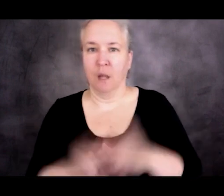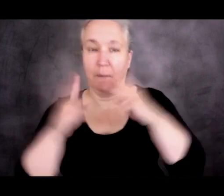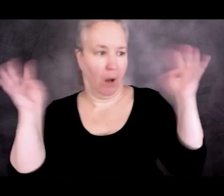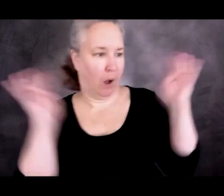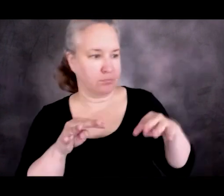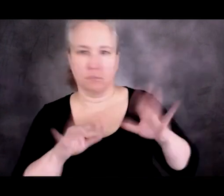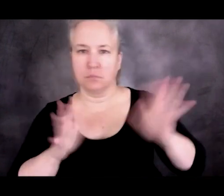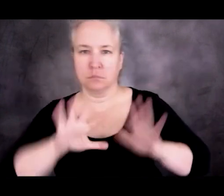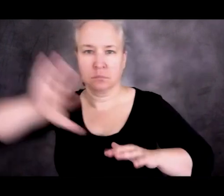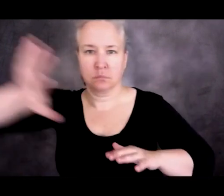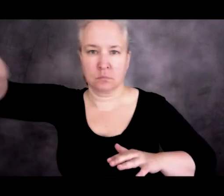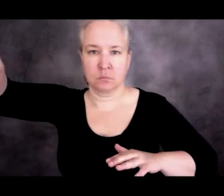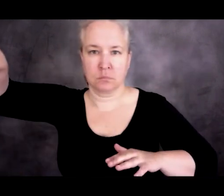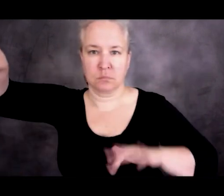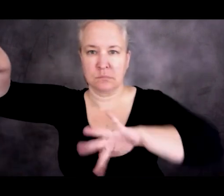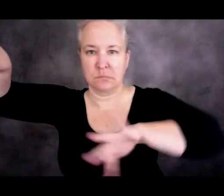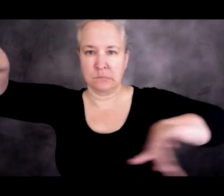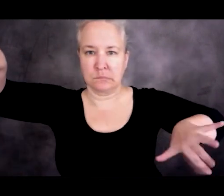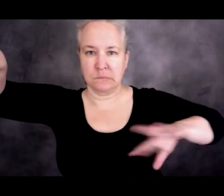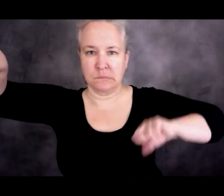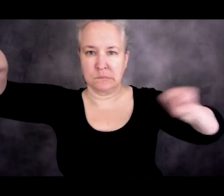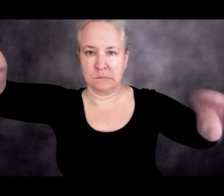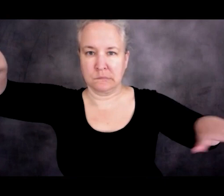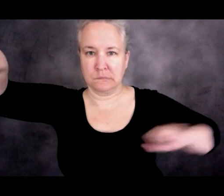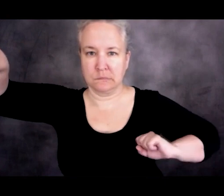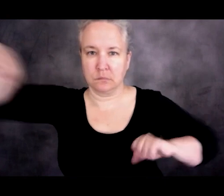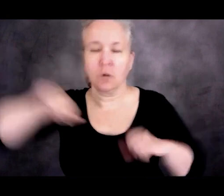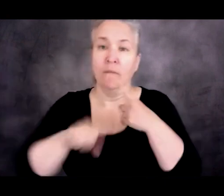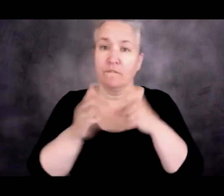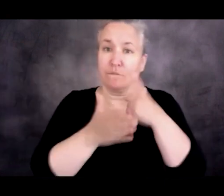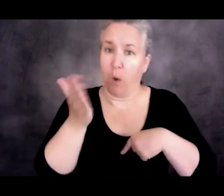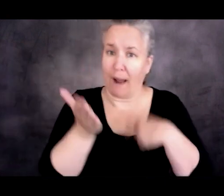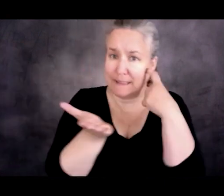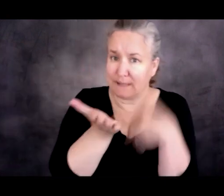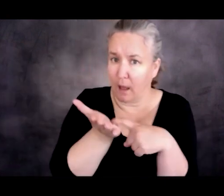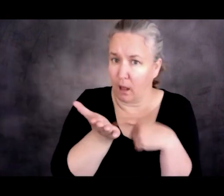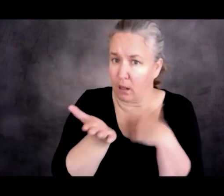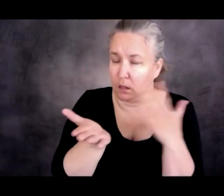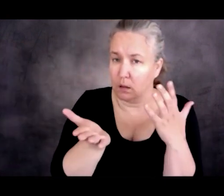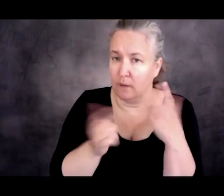Because from what I can tell from my reading of what's